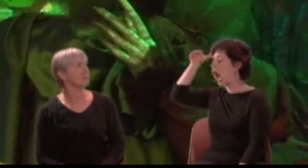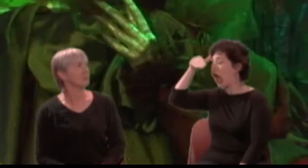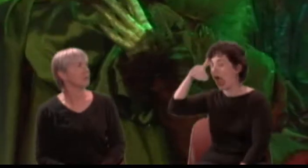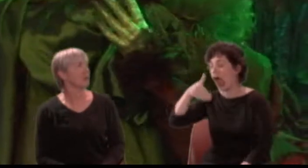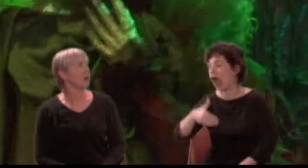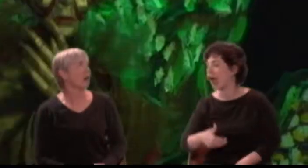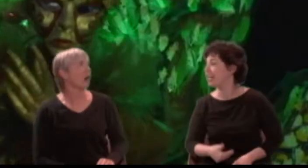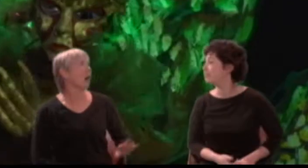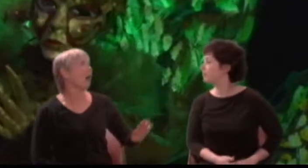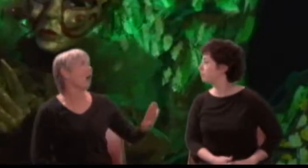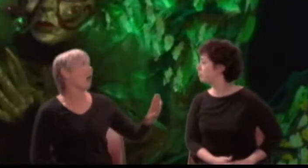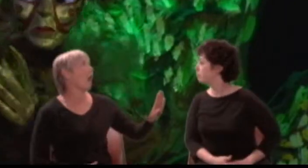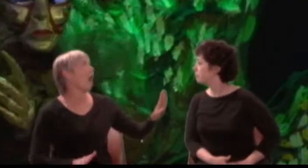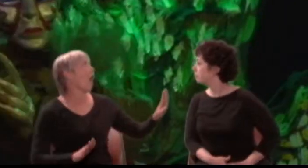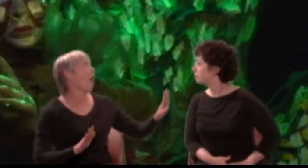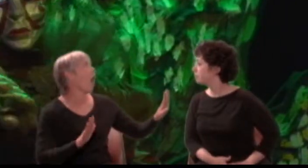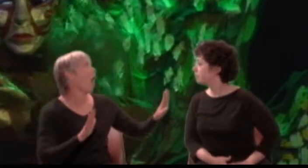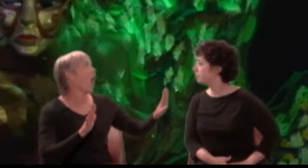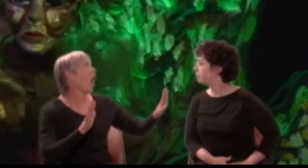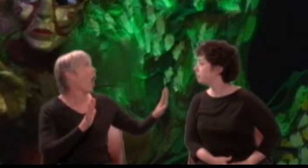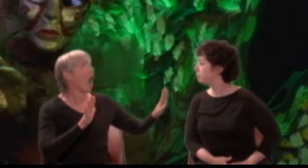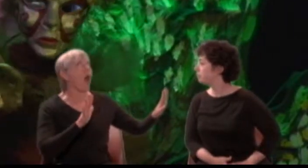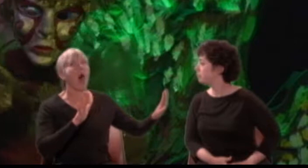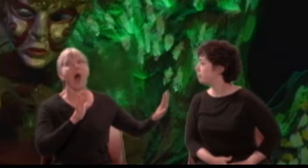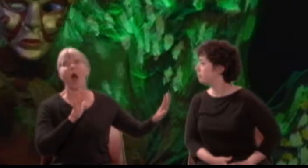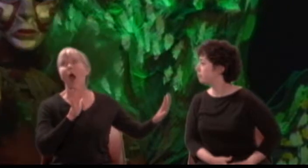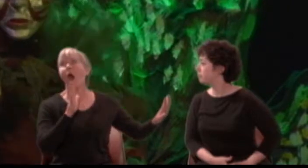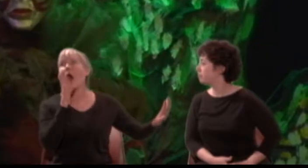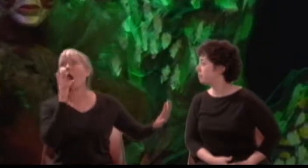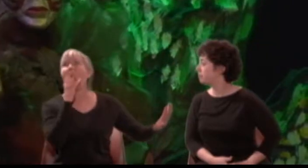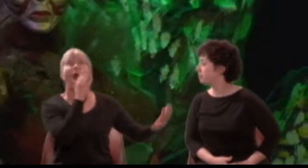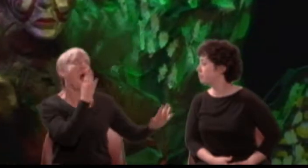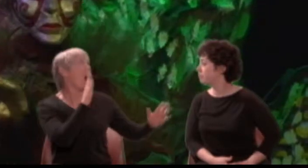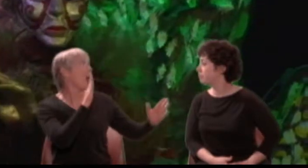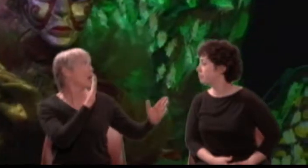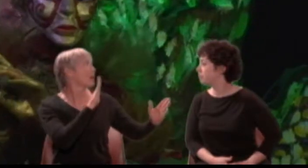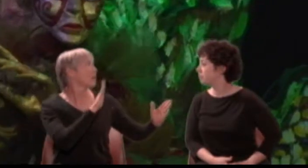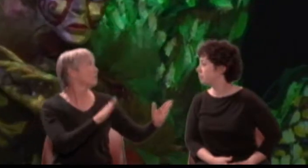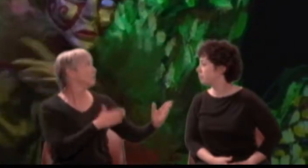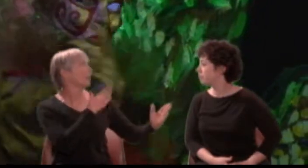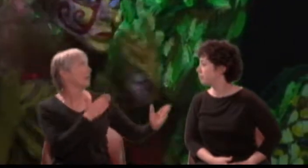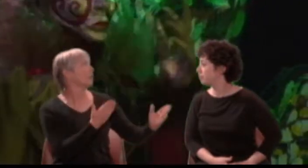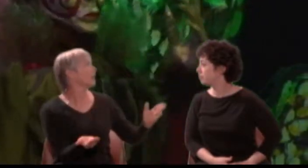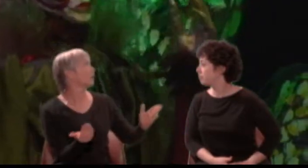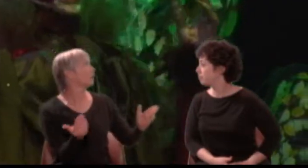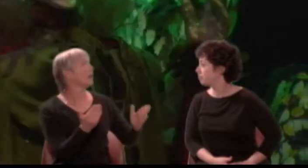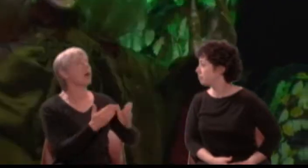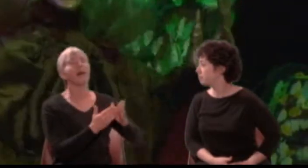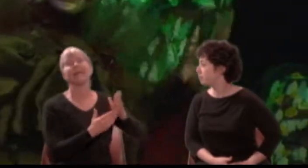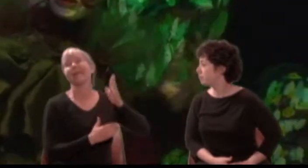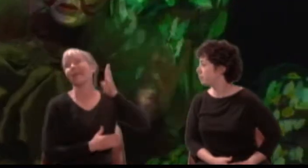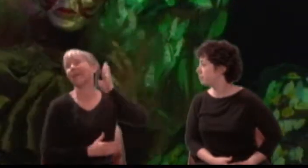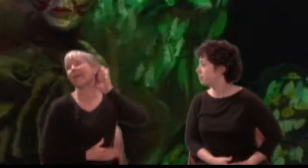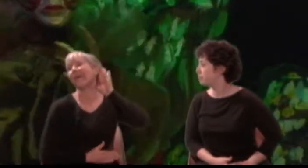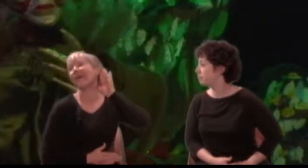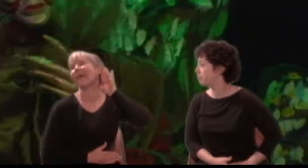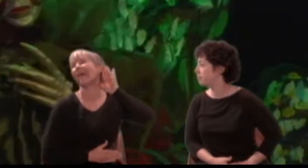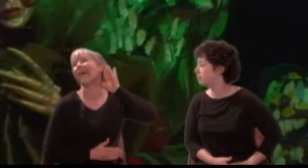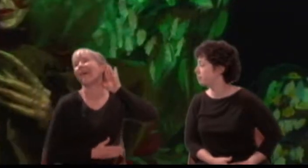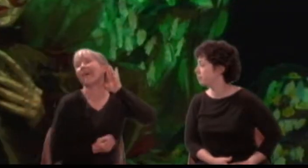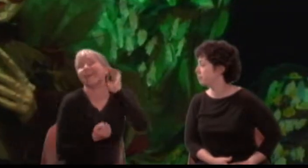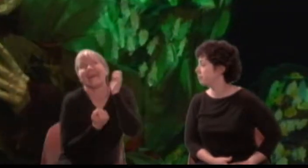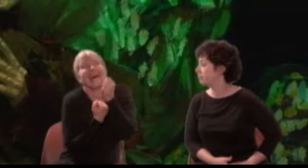Titania: I pray thee, gentle mortal, sing again. Mine ear is much enamored of thy note;